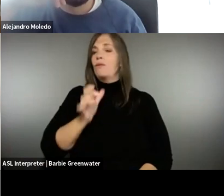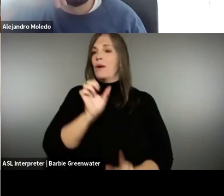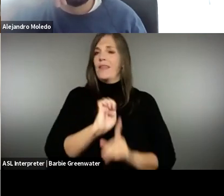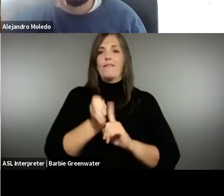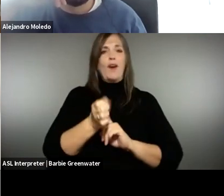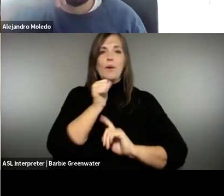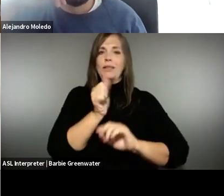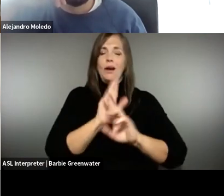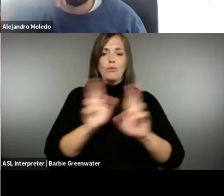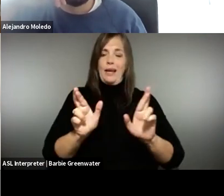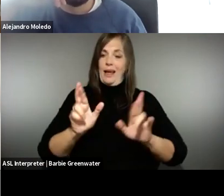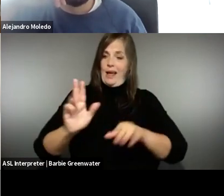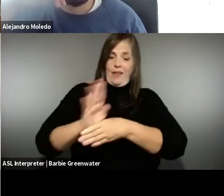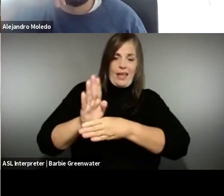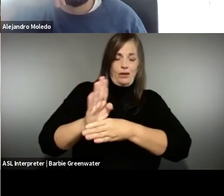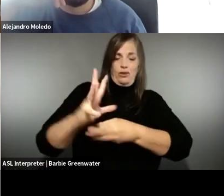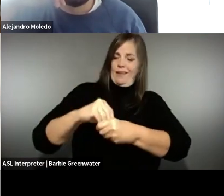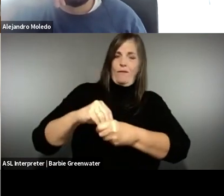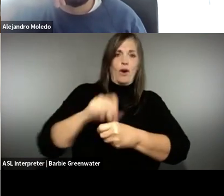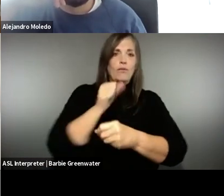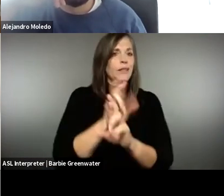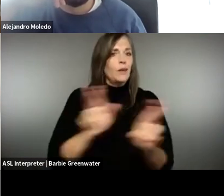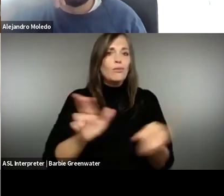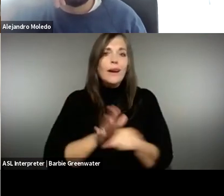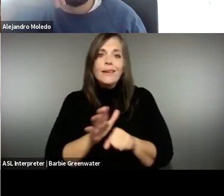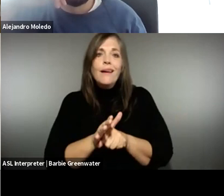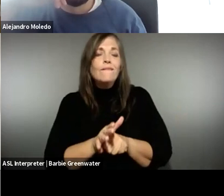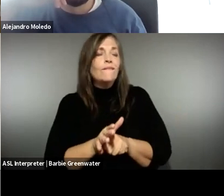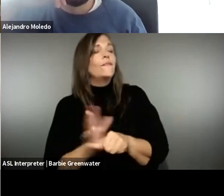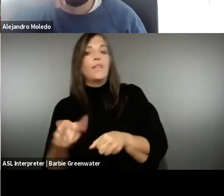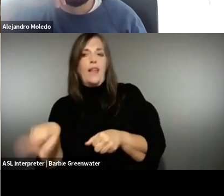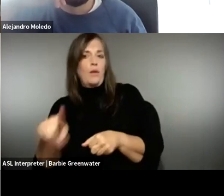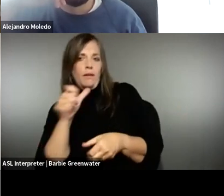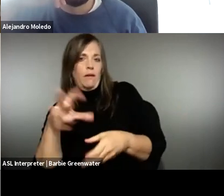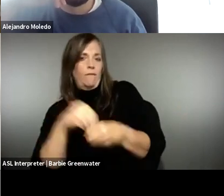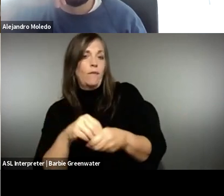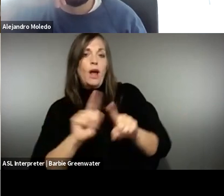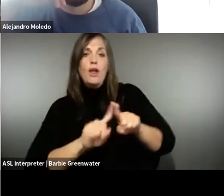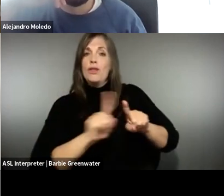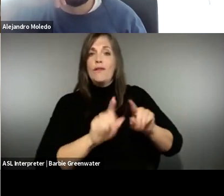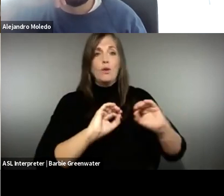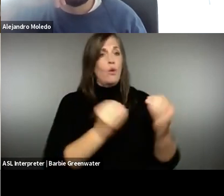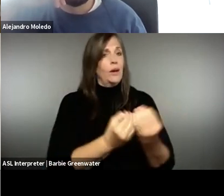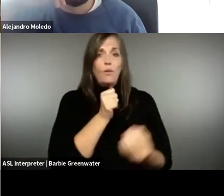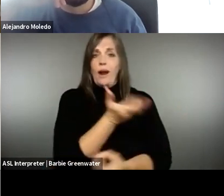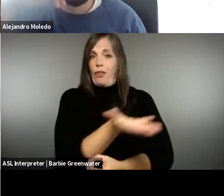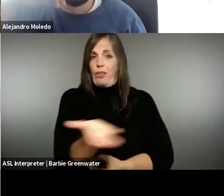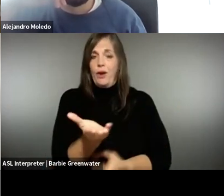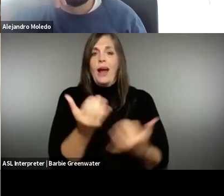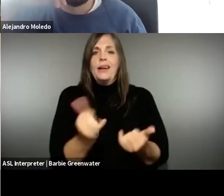certification. My personal take is back then there wasn't the environment ready enough. There wasn't the industry involved, the